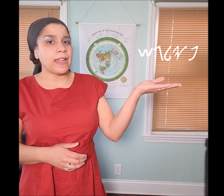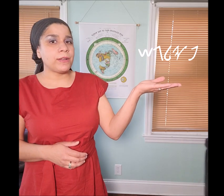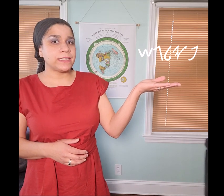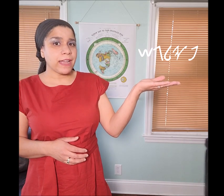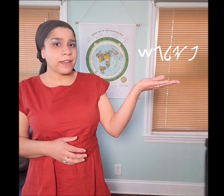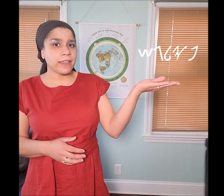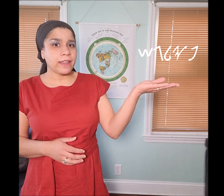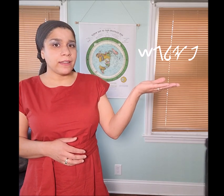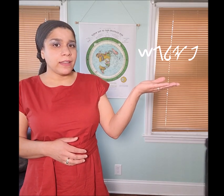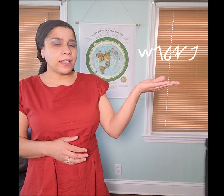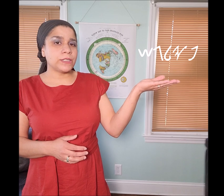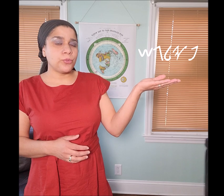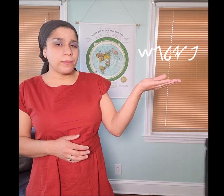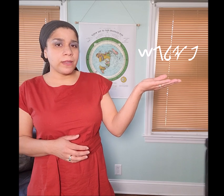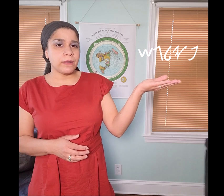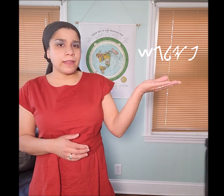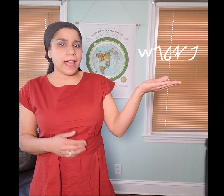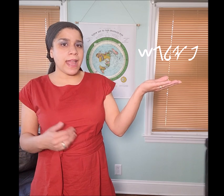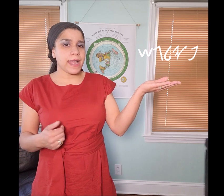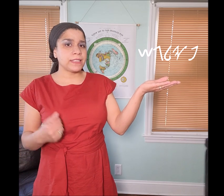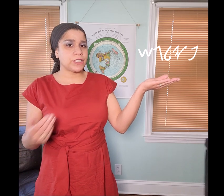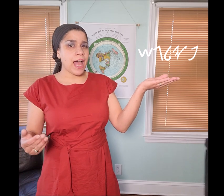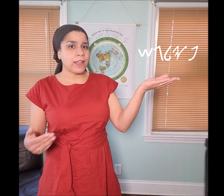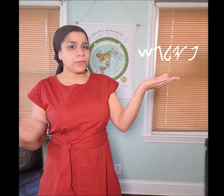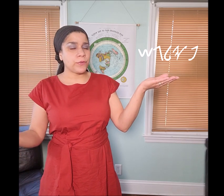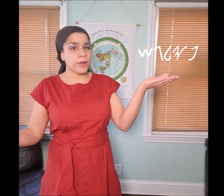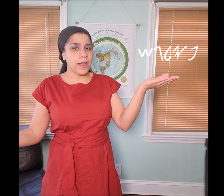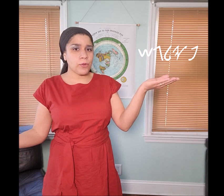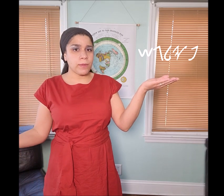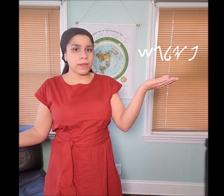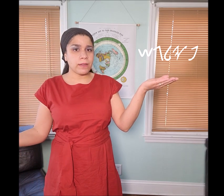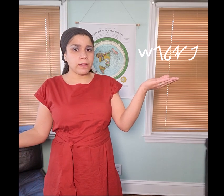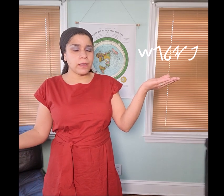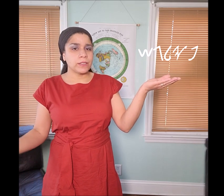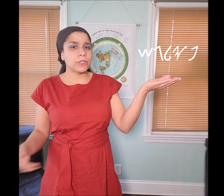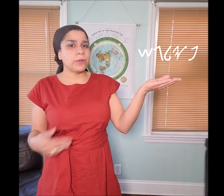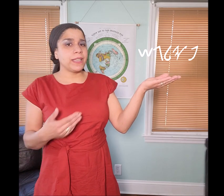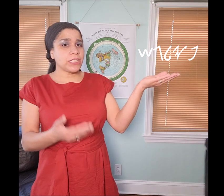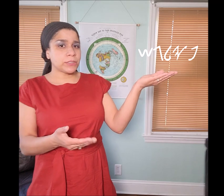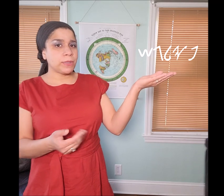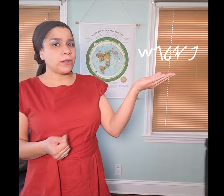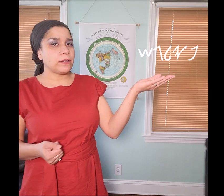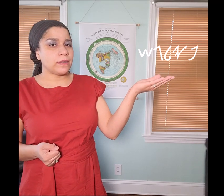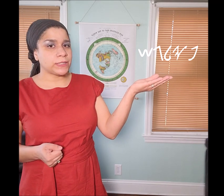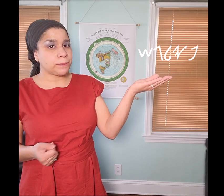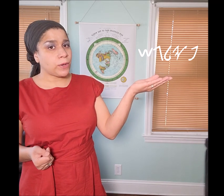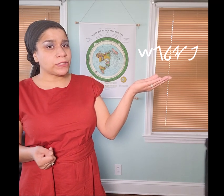Now a surrogate is a woman that has a child for another woman, so Ishmael was supposed